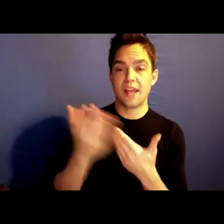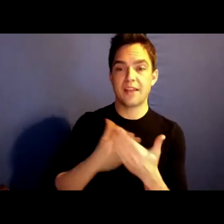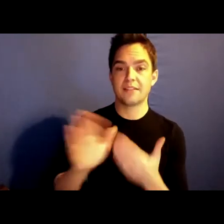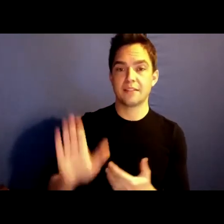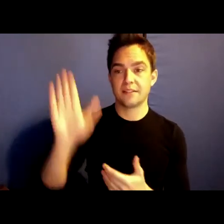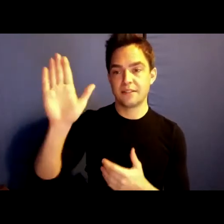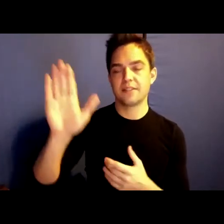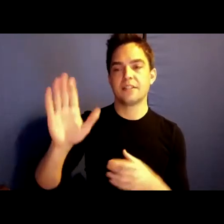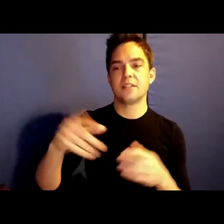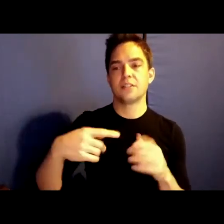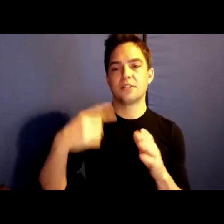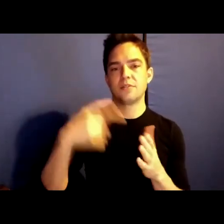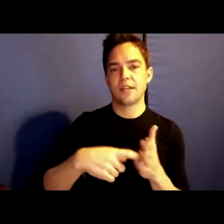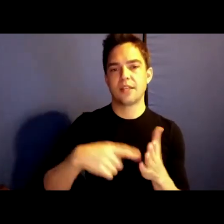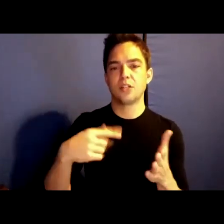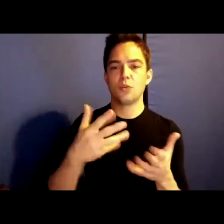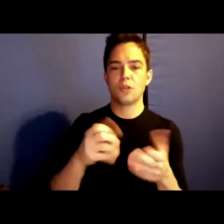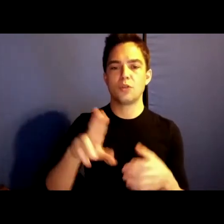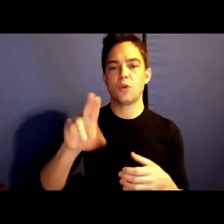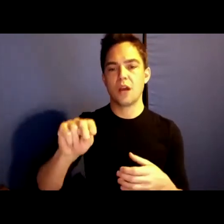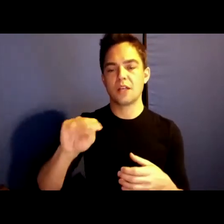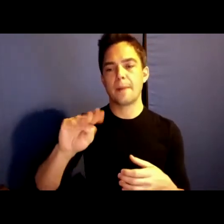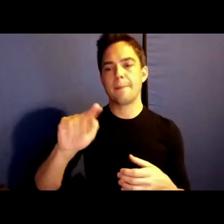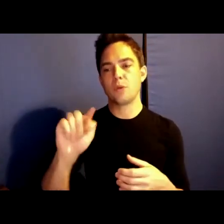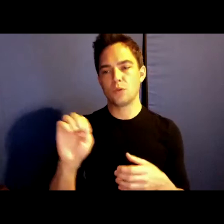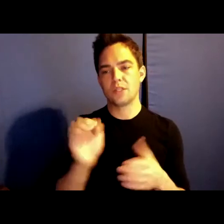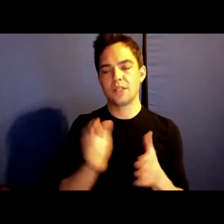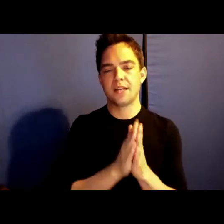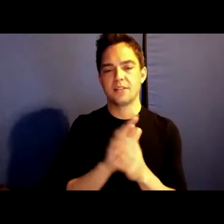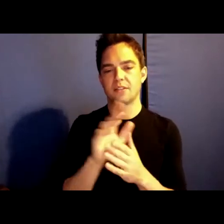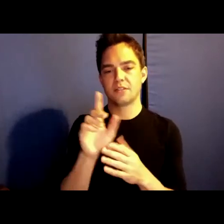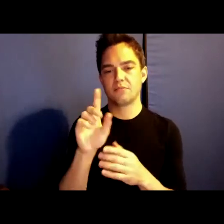that you would like to and be unmuted and ask a question directly to the speakers.